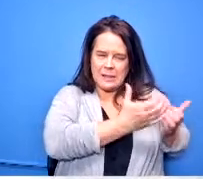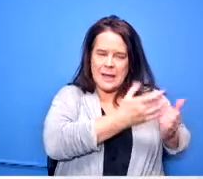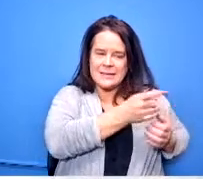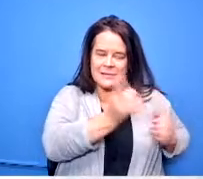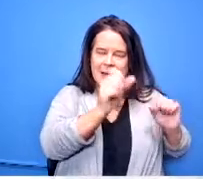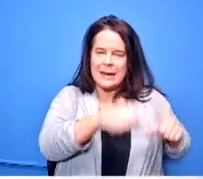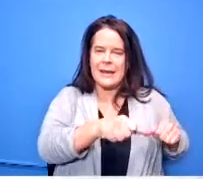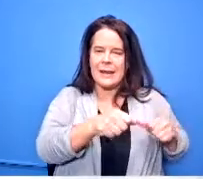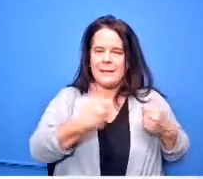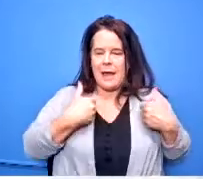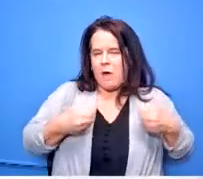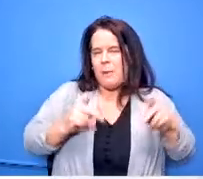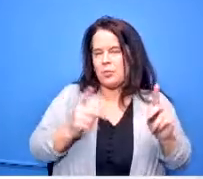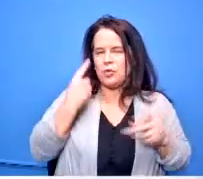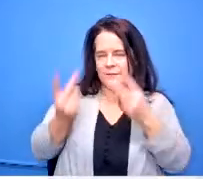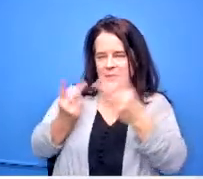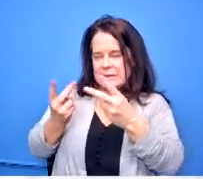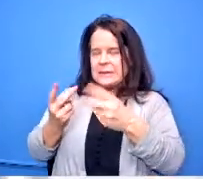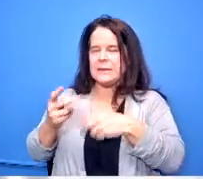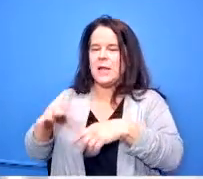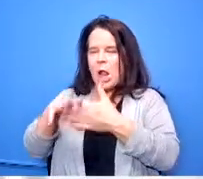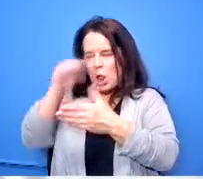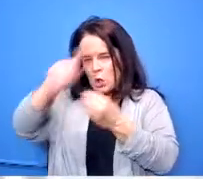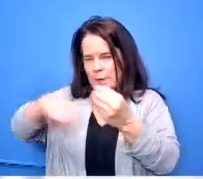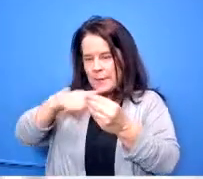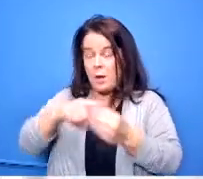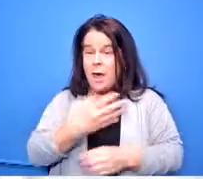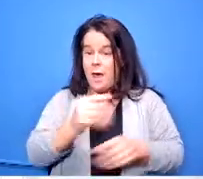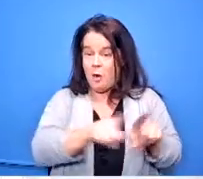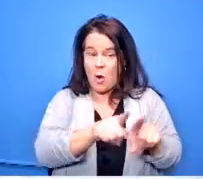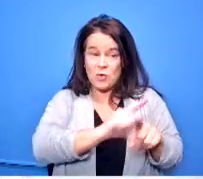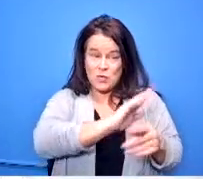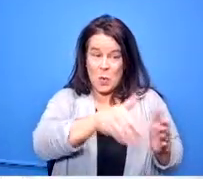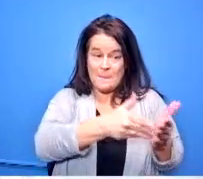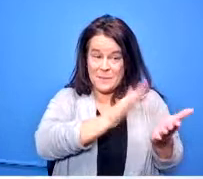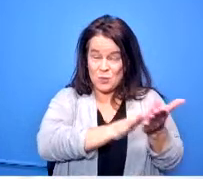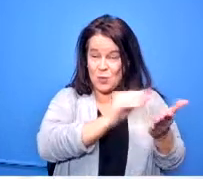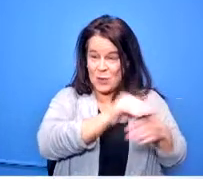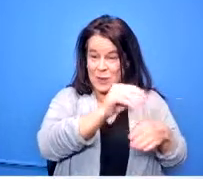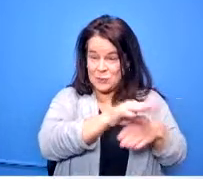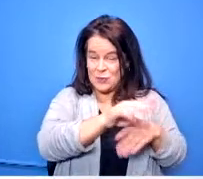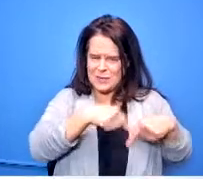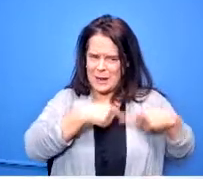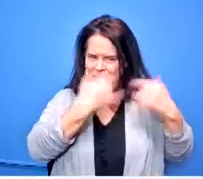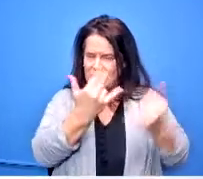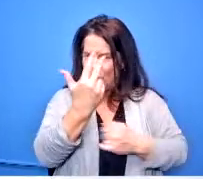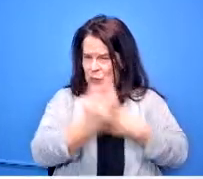then of course the middle school counselors which have been in place now for three years i think as